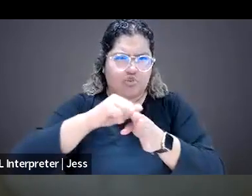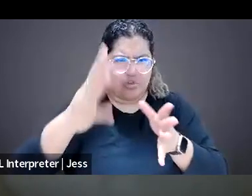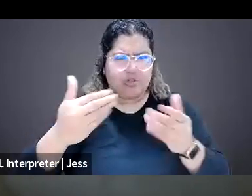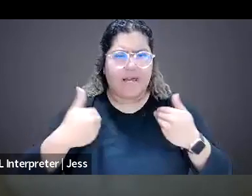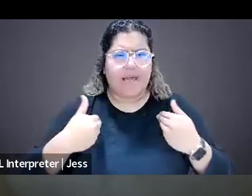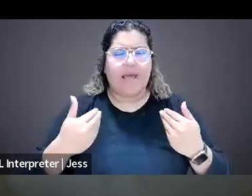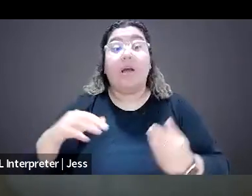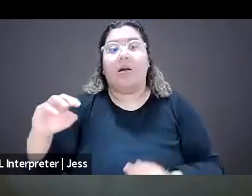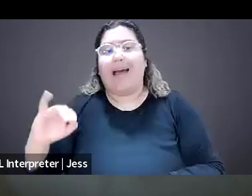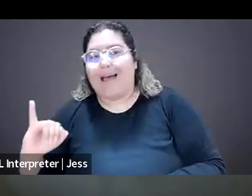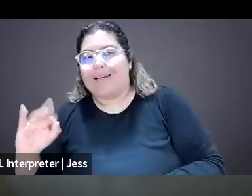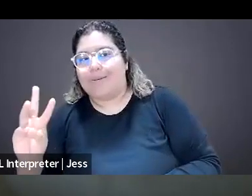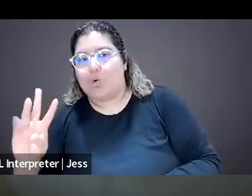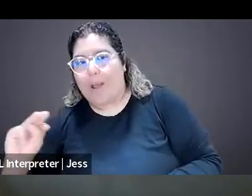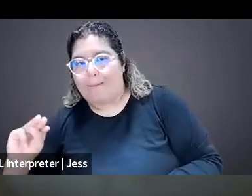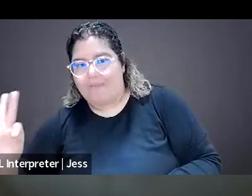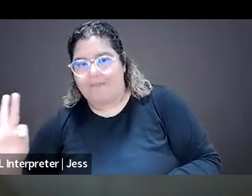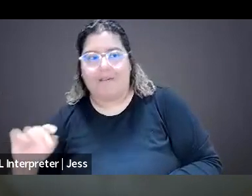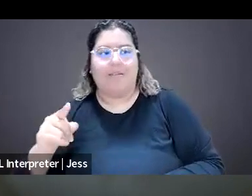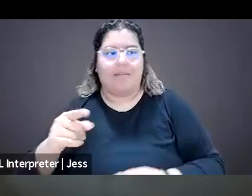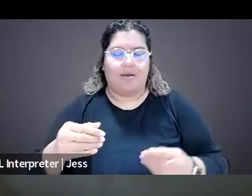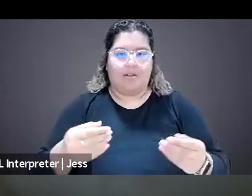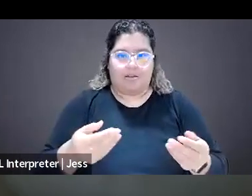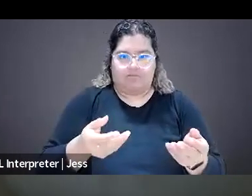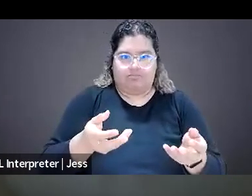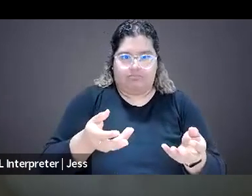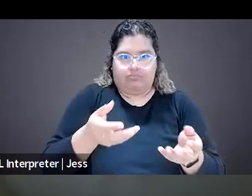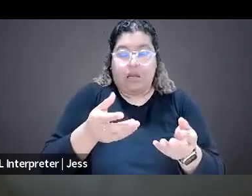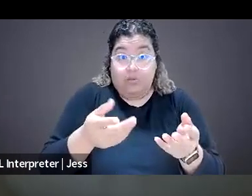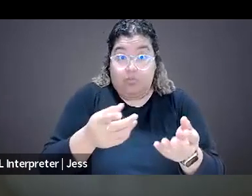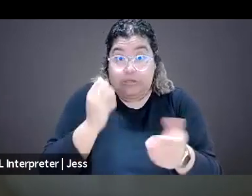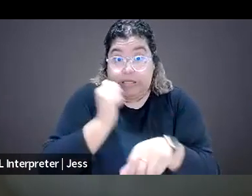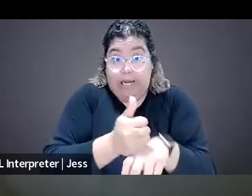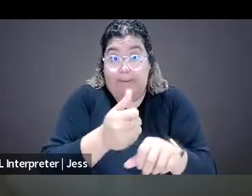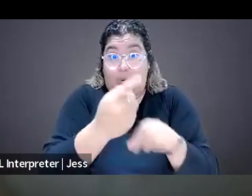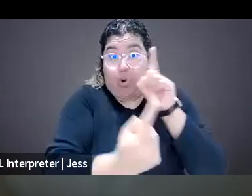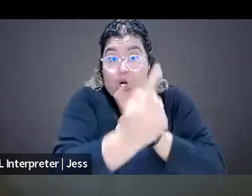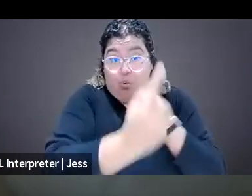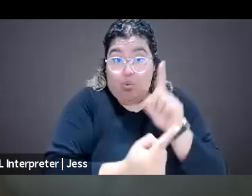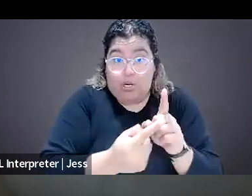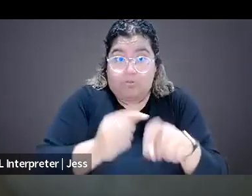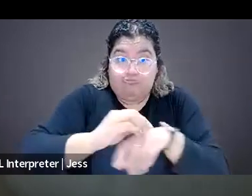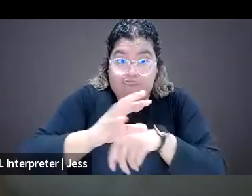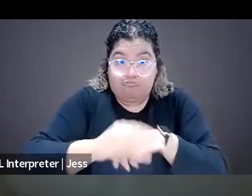with journalists who ask for them. So journalists should absolutely reach out to our organizations for that